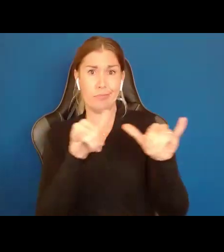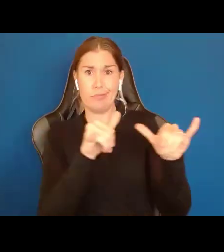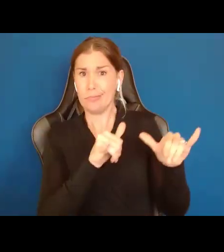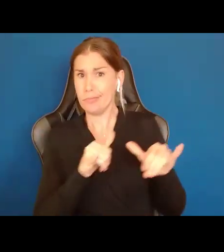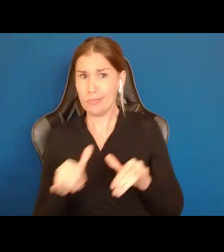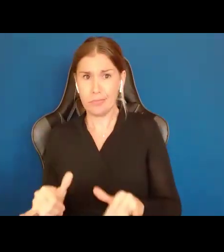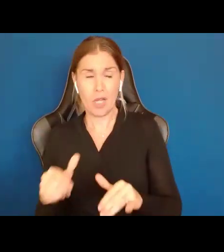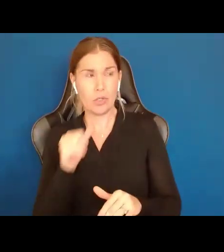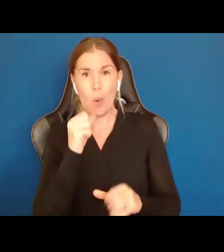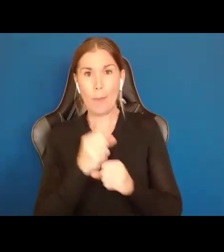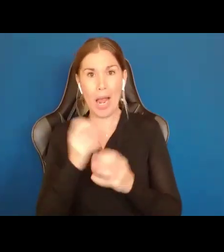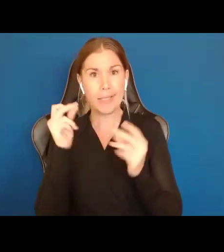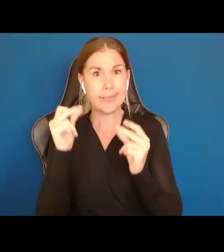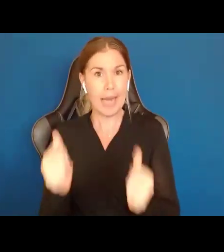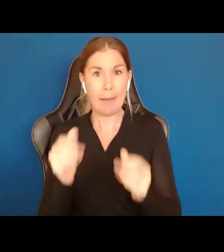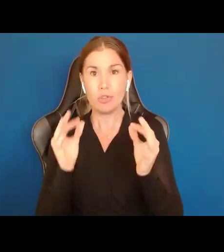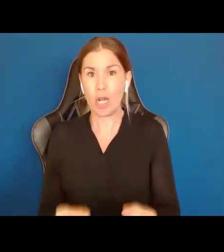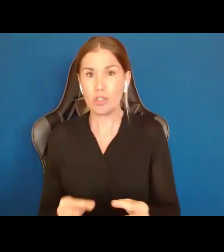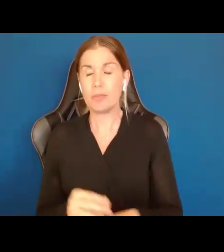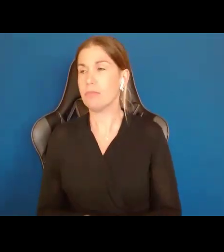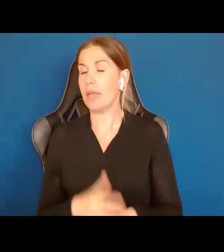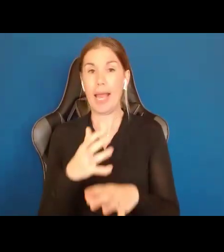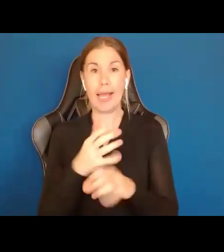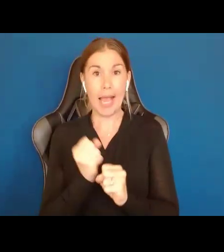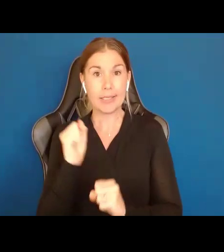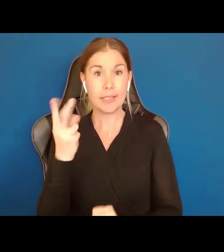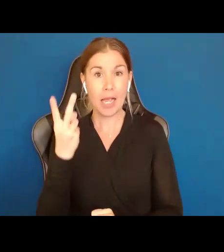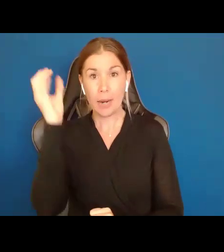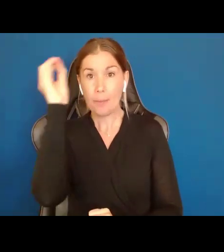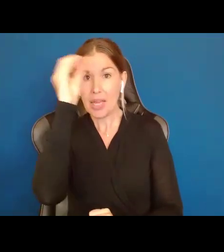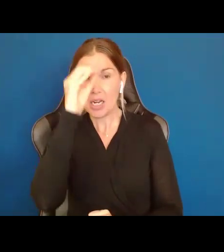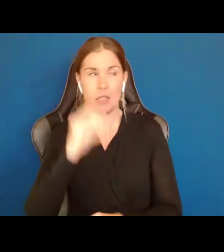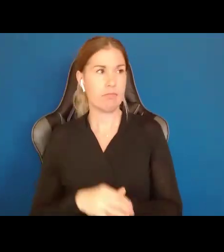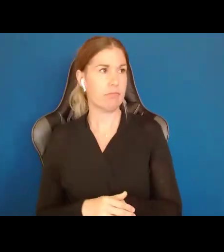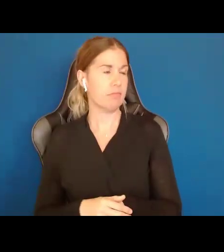judgment, get a second opinion. My dad would always say if you measure twice,